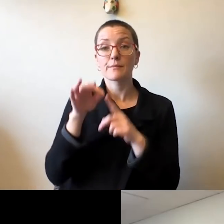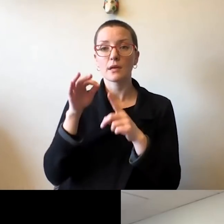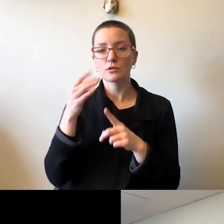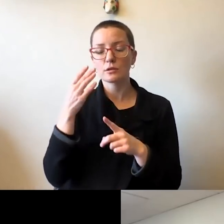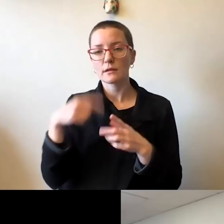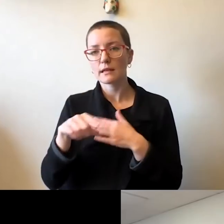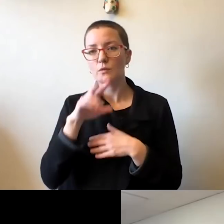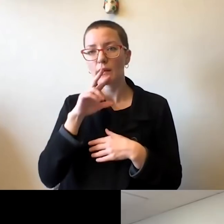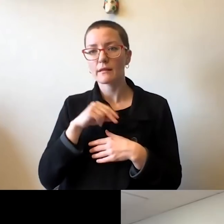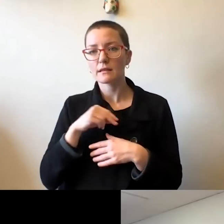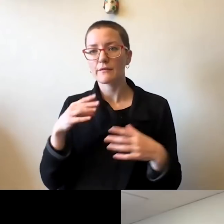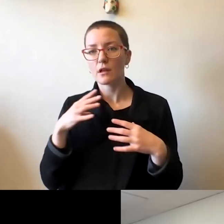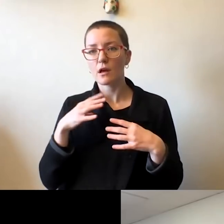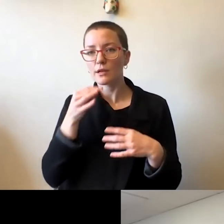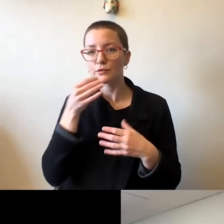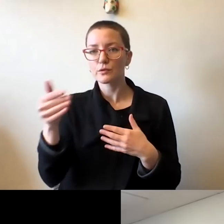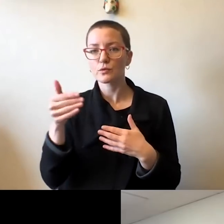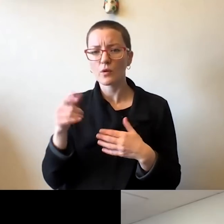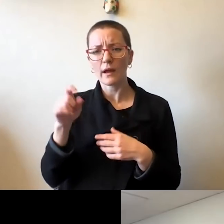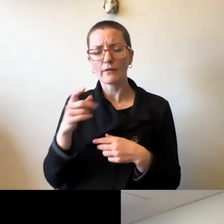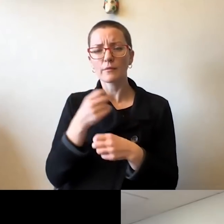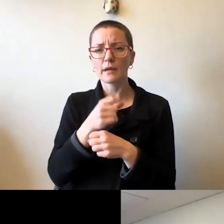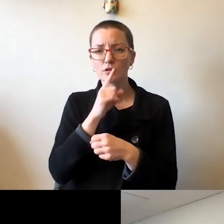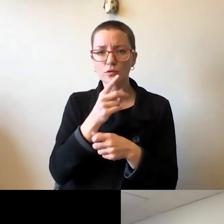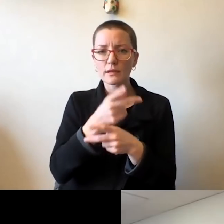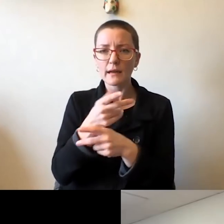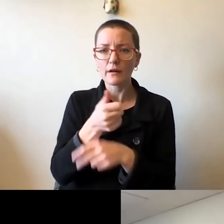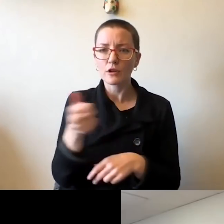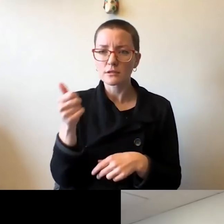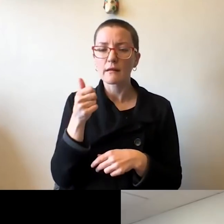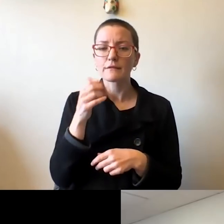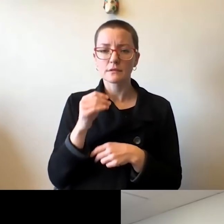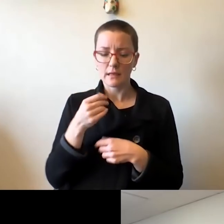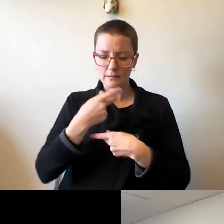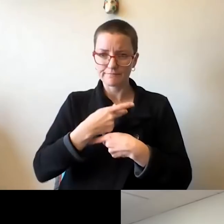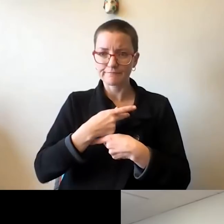Looking after ourselves and our well-being, being careful